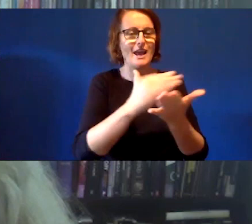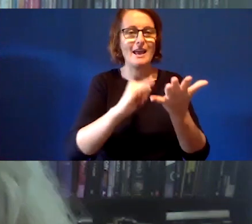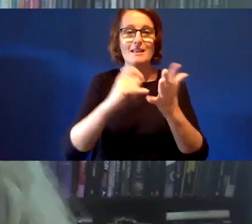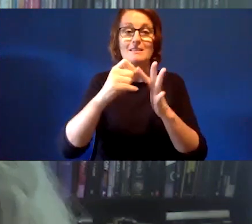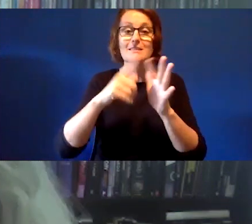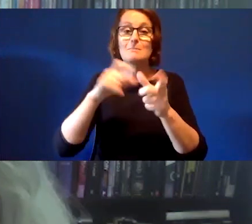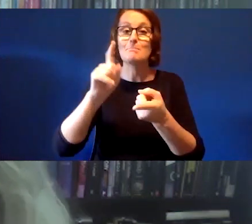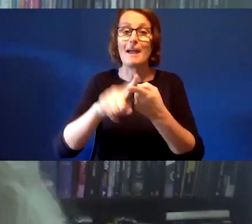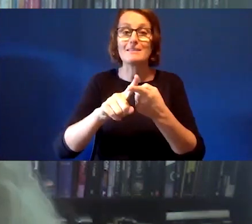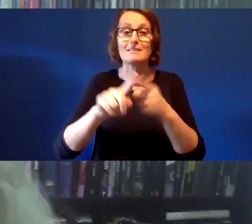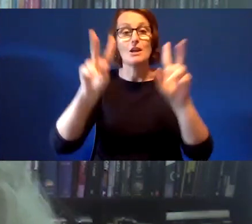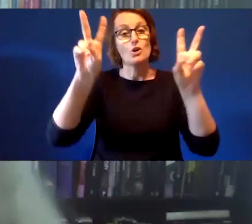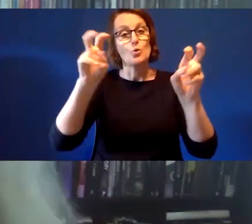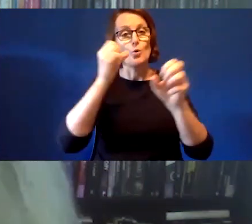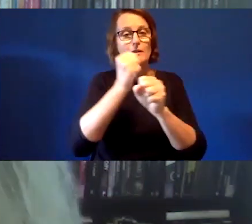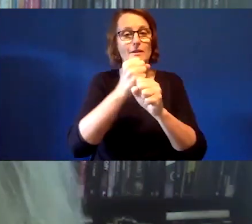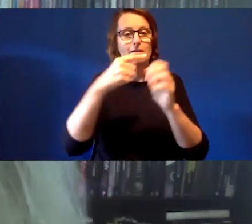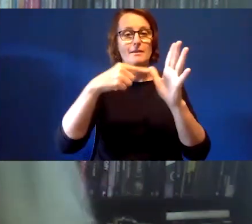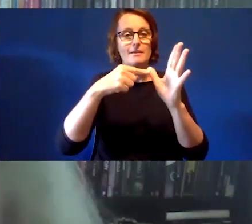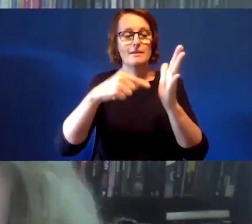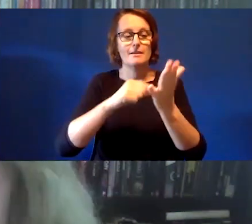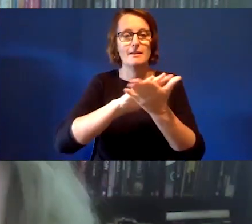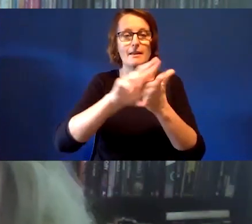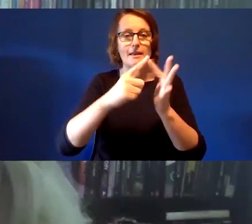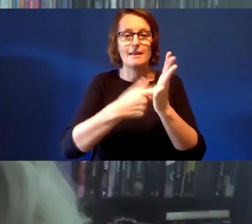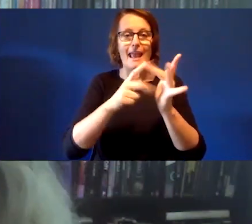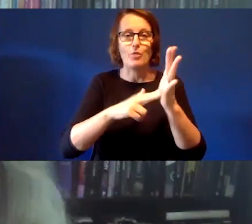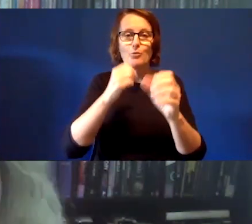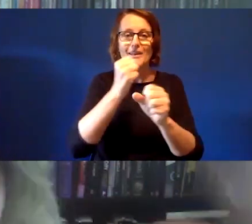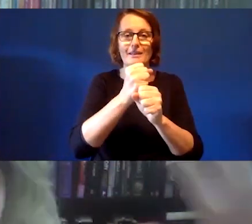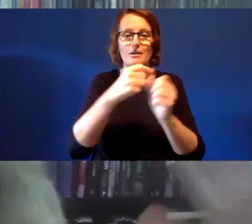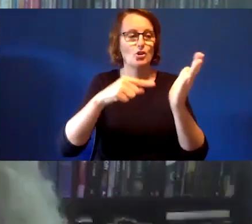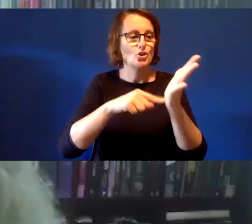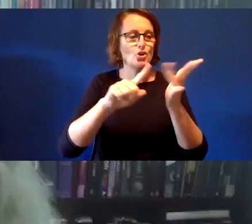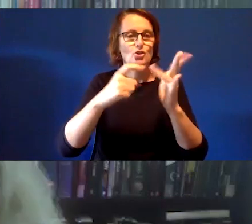gathering token. Something that you can grab from - something that's in